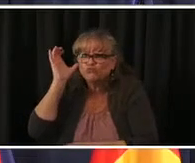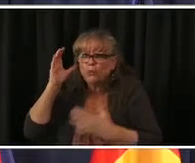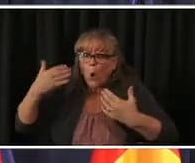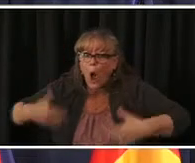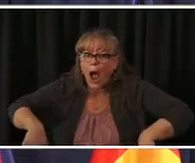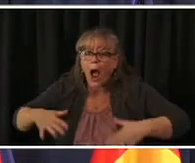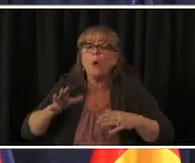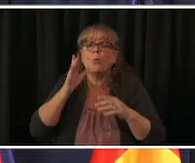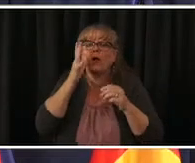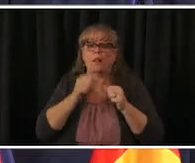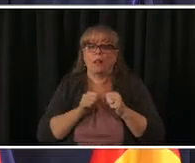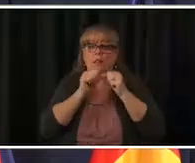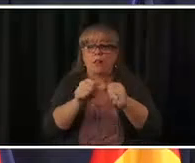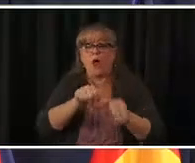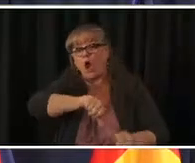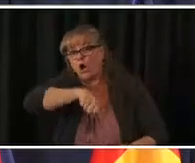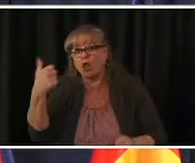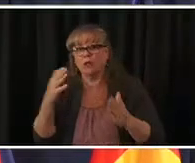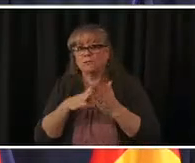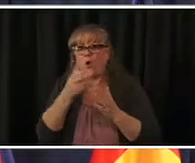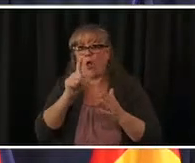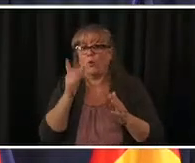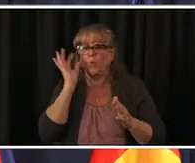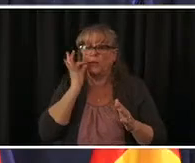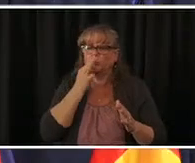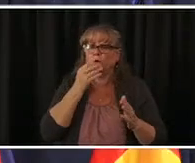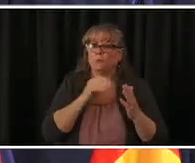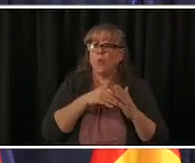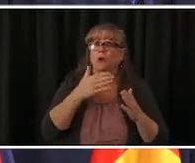i think there's a lot of pent-up demand in the economy savings are higher